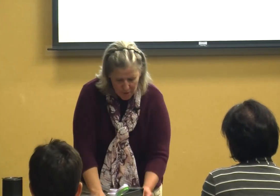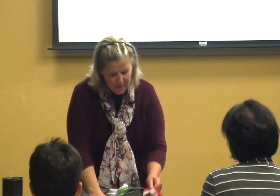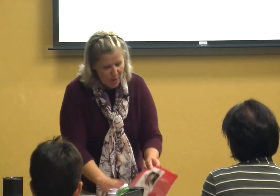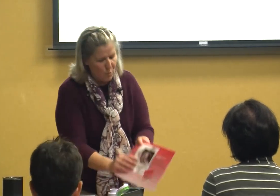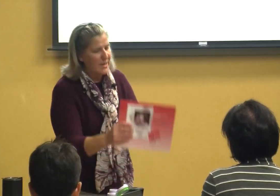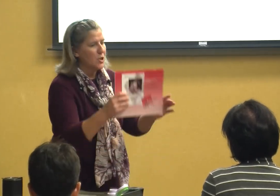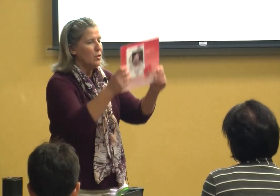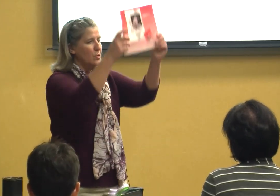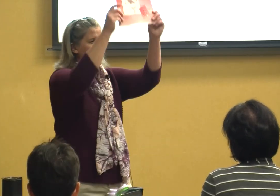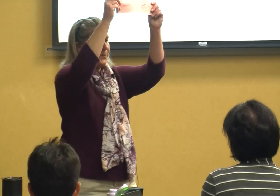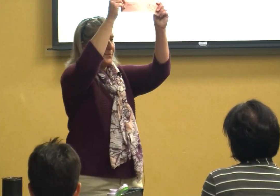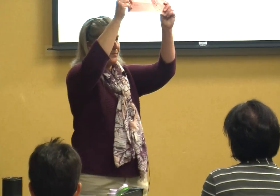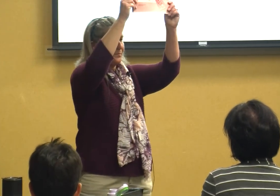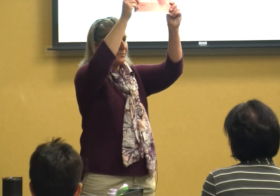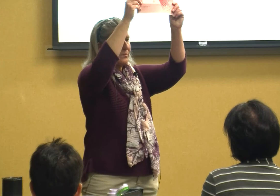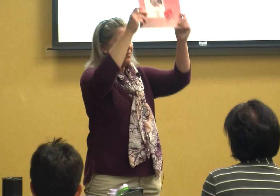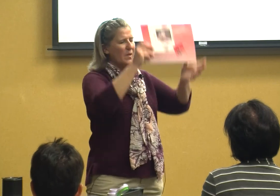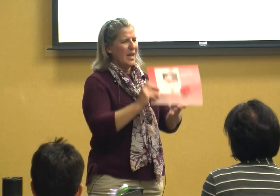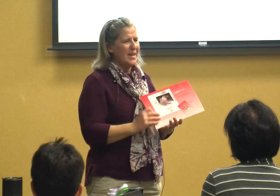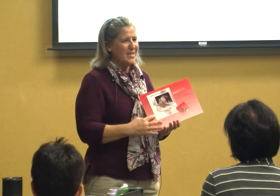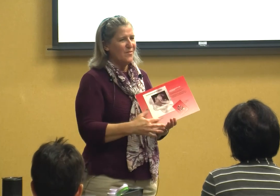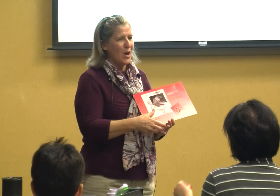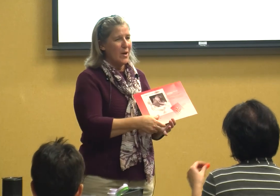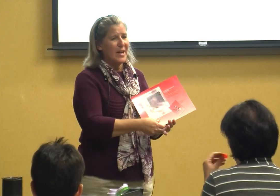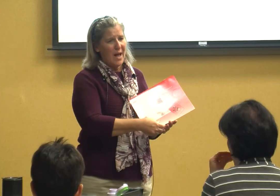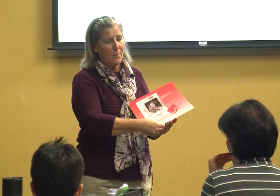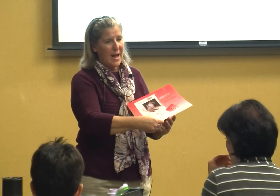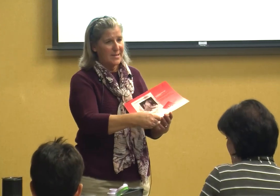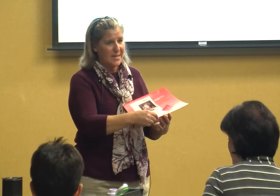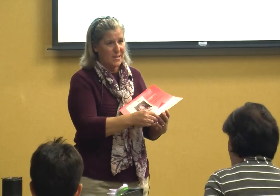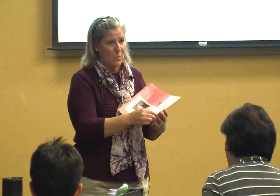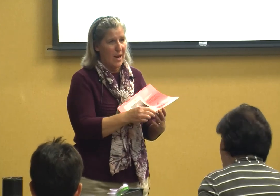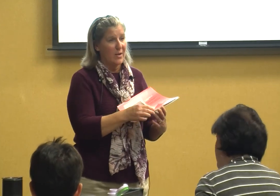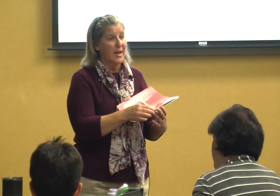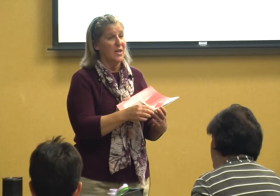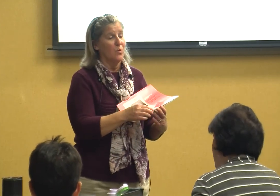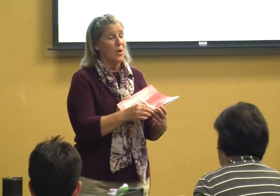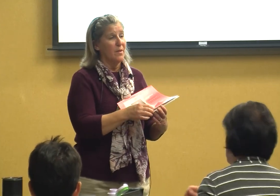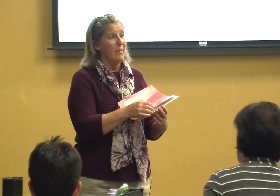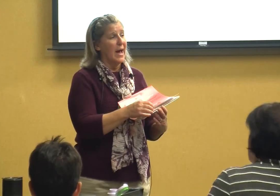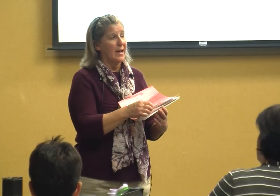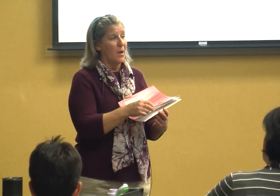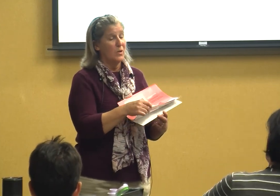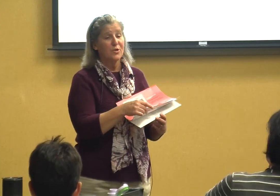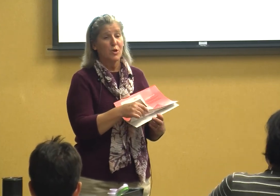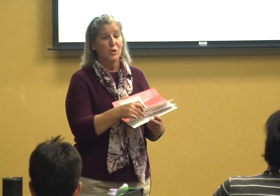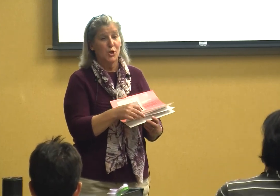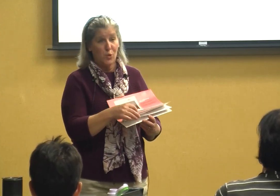the original and it's very and I'll pass these around I do want them back and I will search you